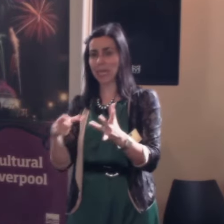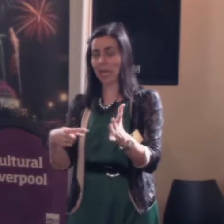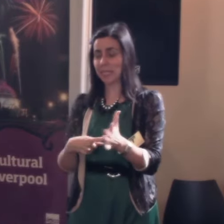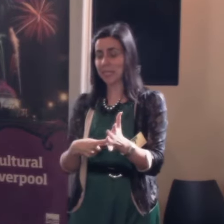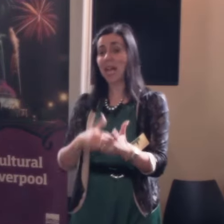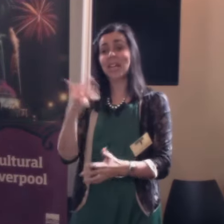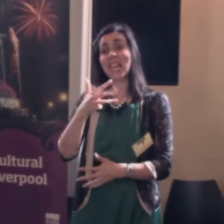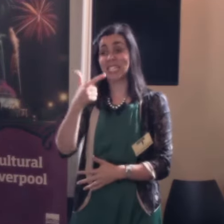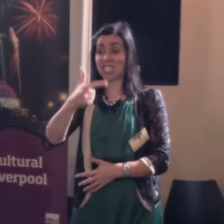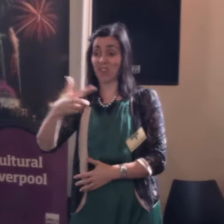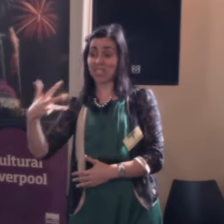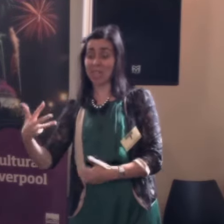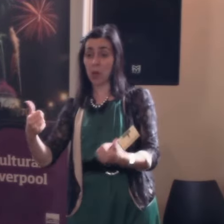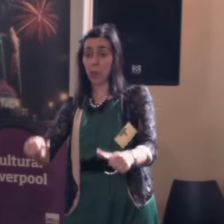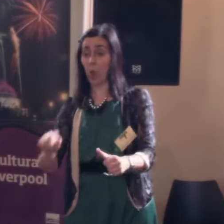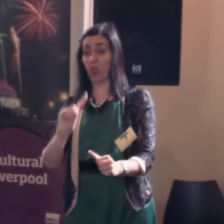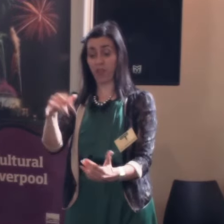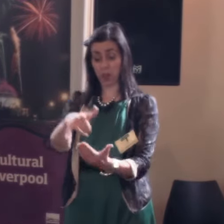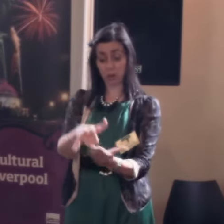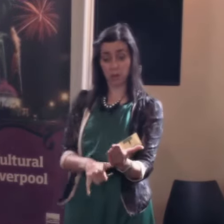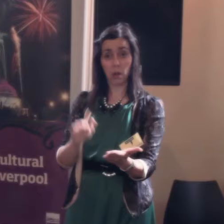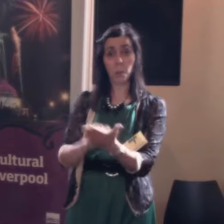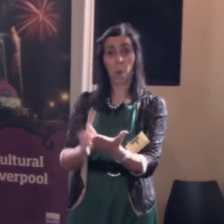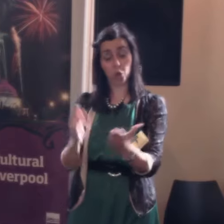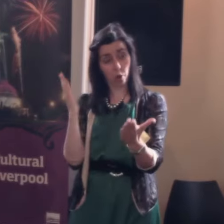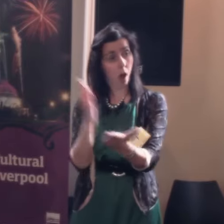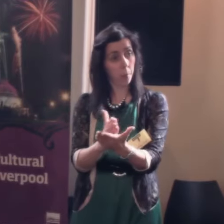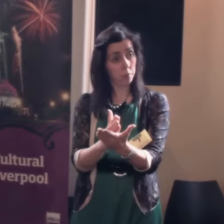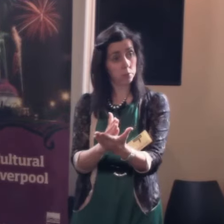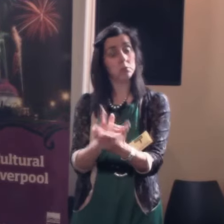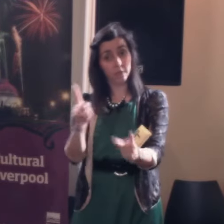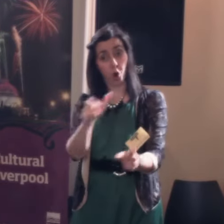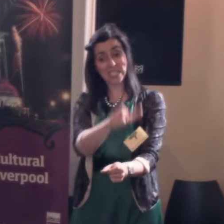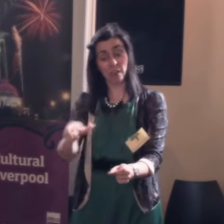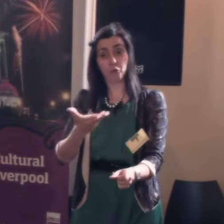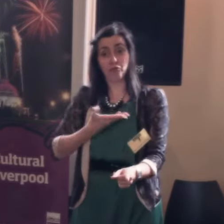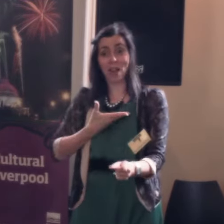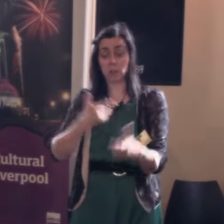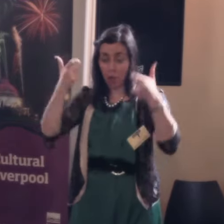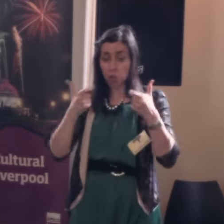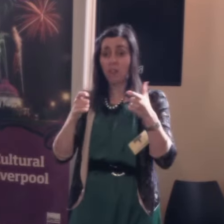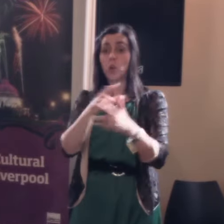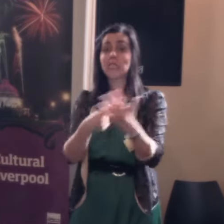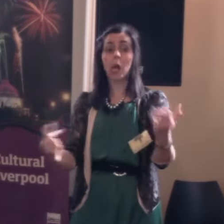In 1979, the first report was published calling for civil rights legislation for disabled people